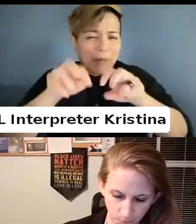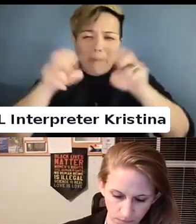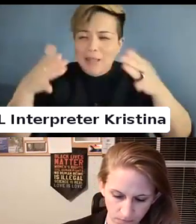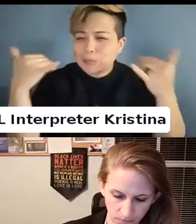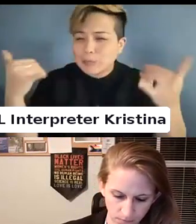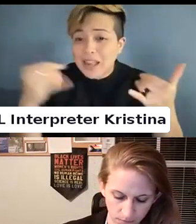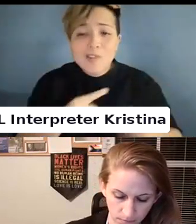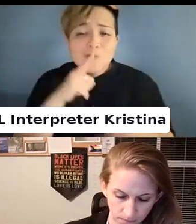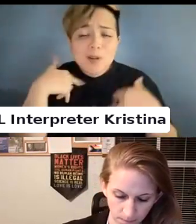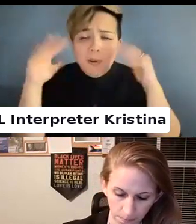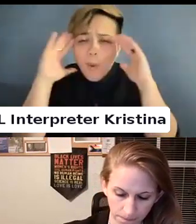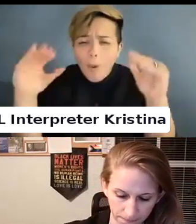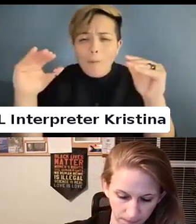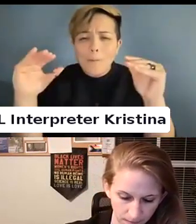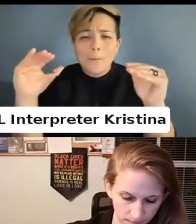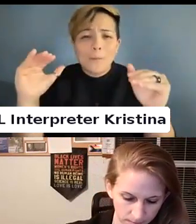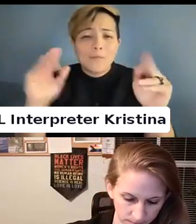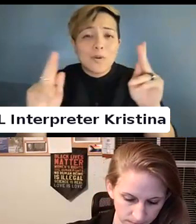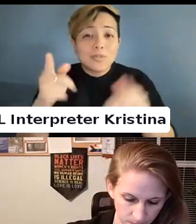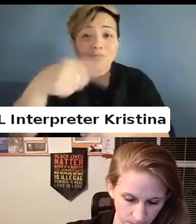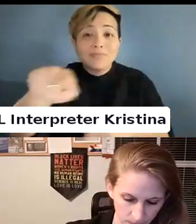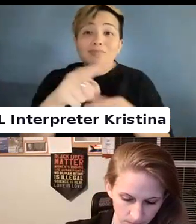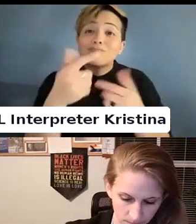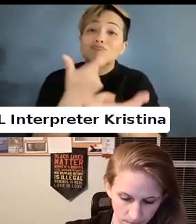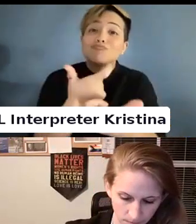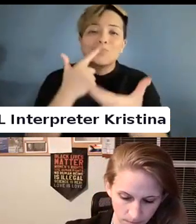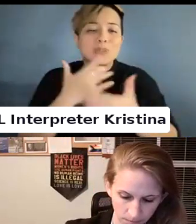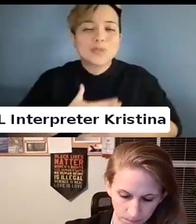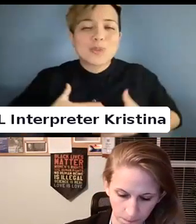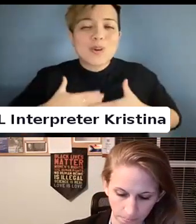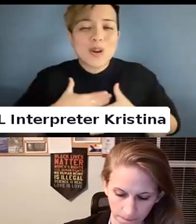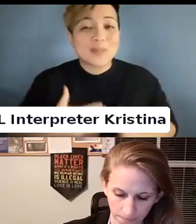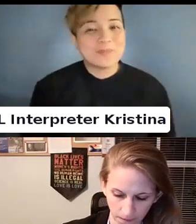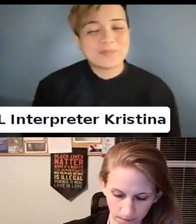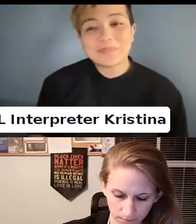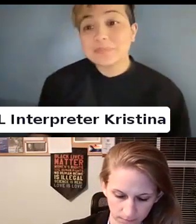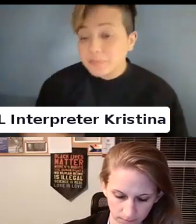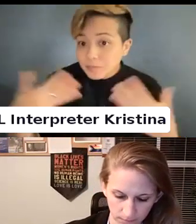And I really hope folks enjoy it.